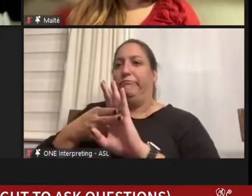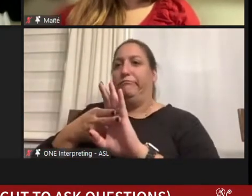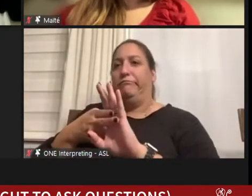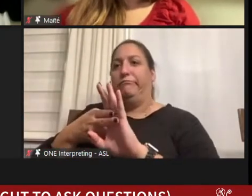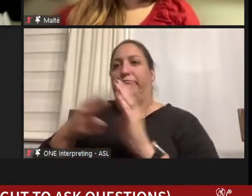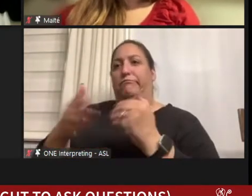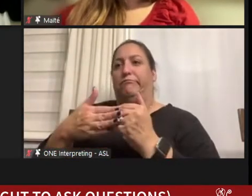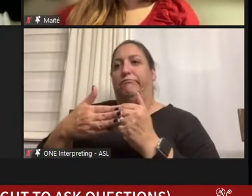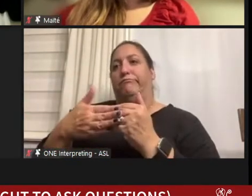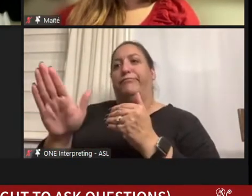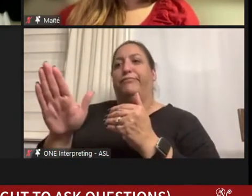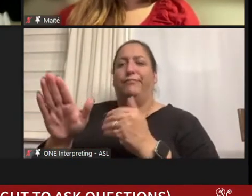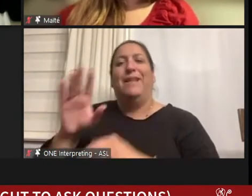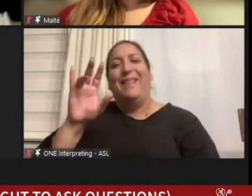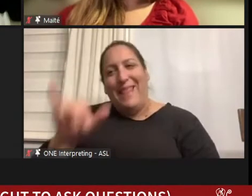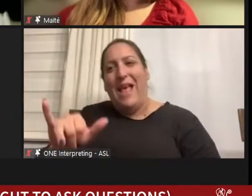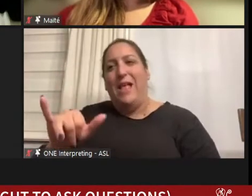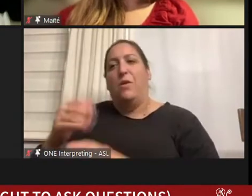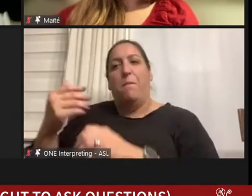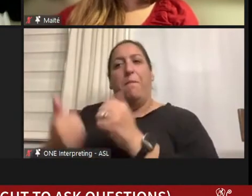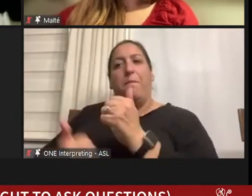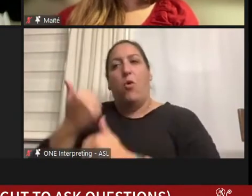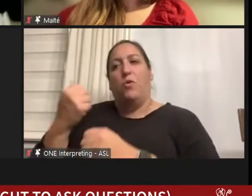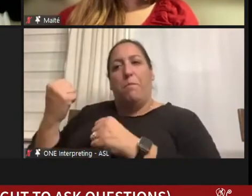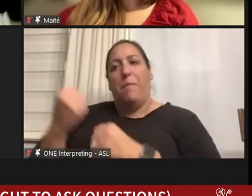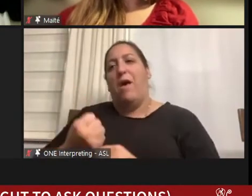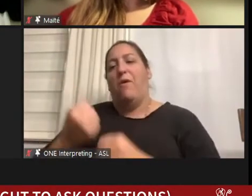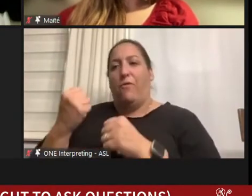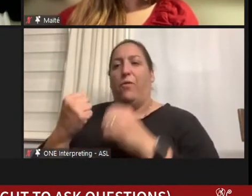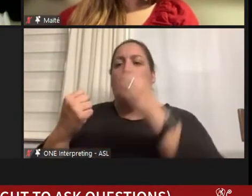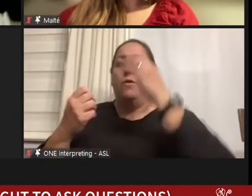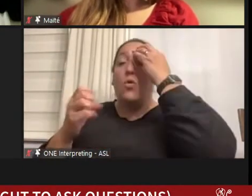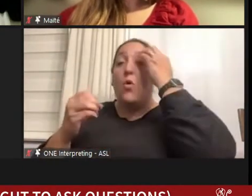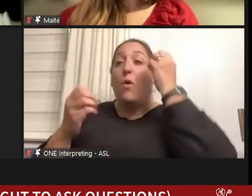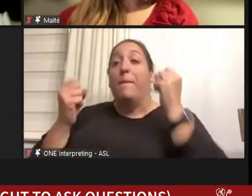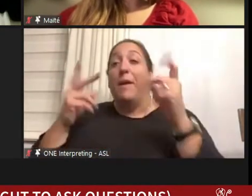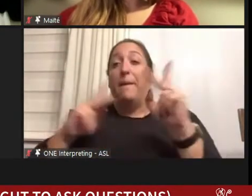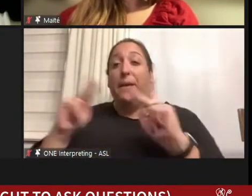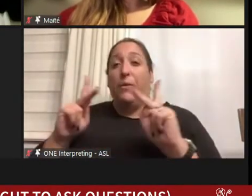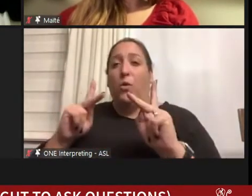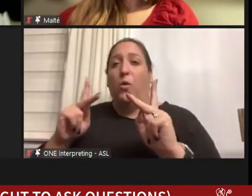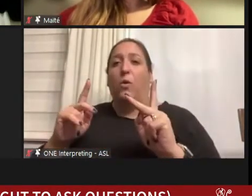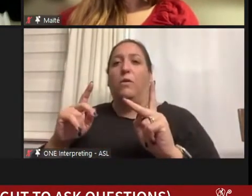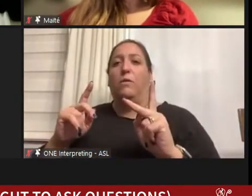that is one of the most powerful ways. And so many people who either personally have disabilities or